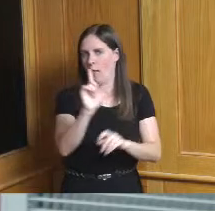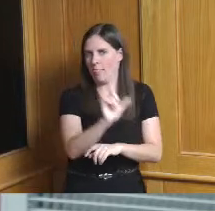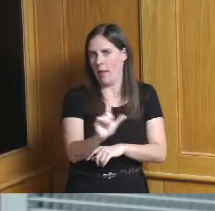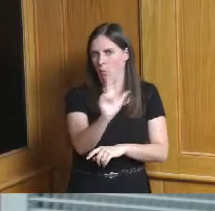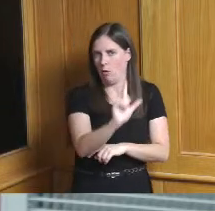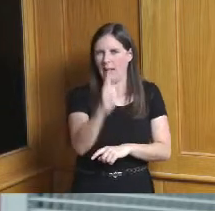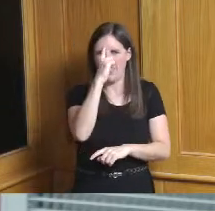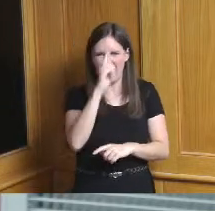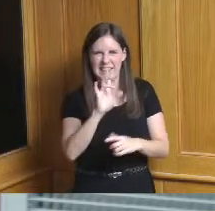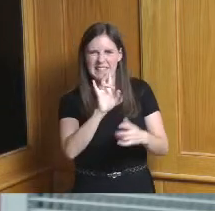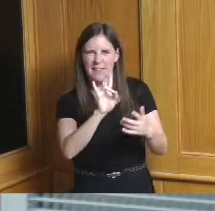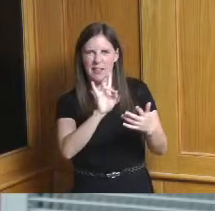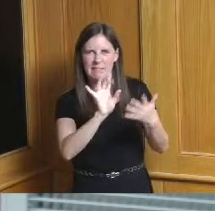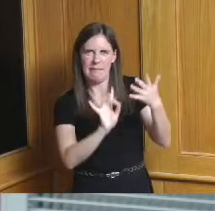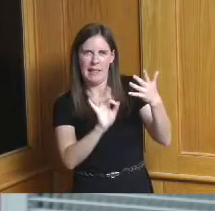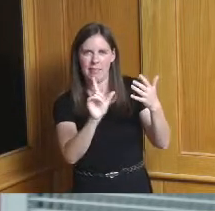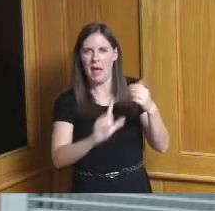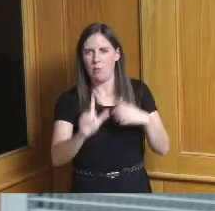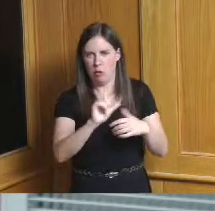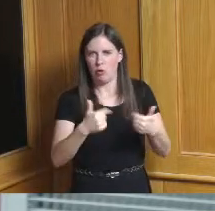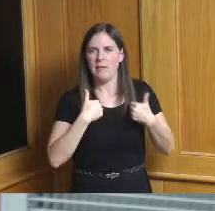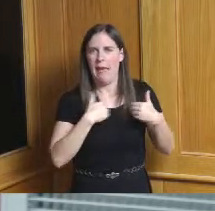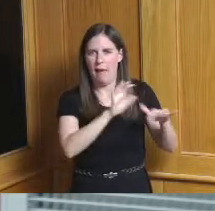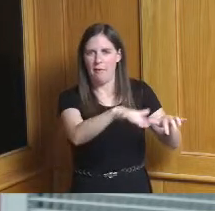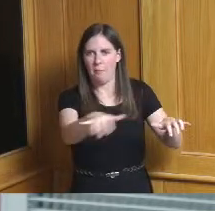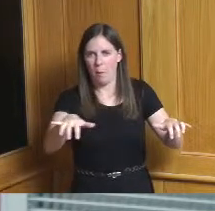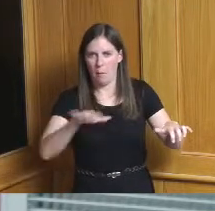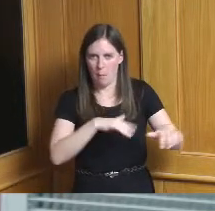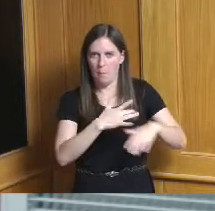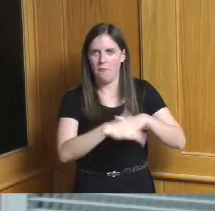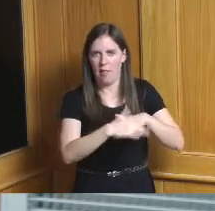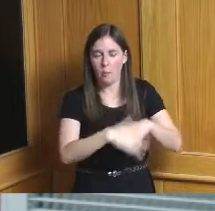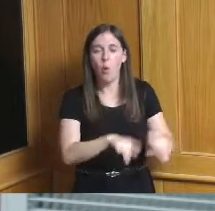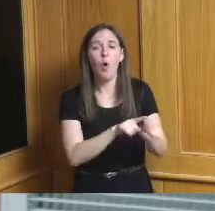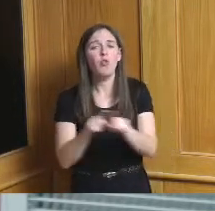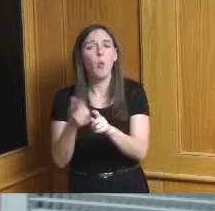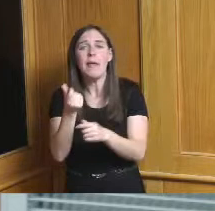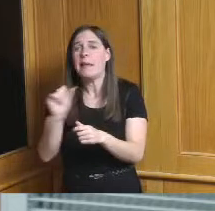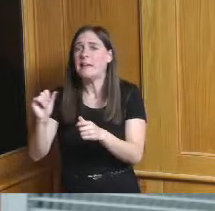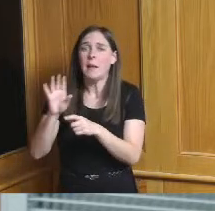seven or eight locations around Hamilton County in addition any of the mobile units including the 513